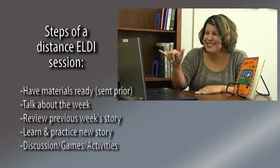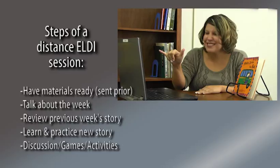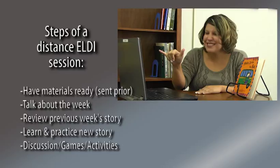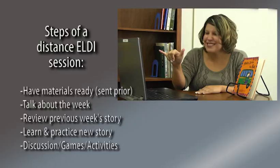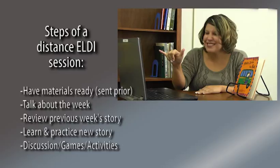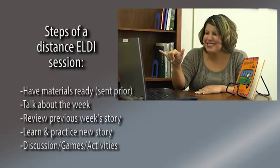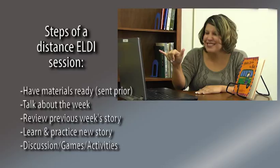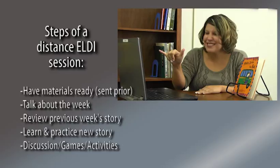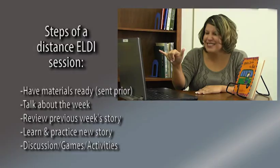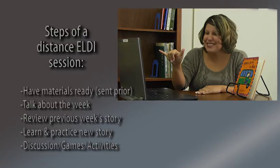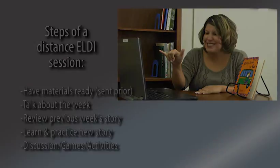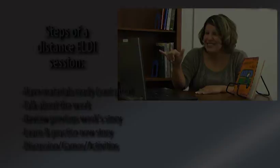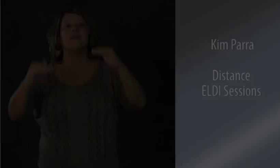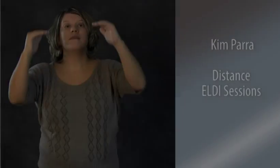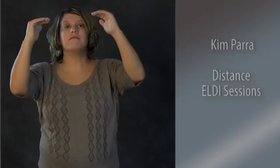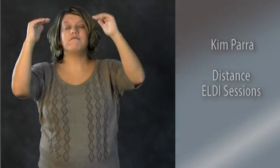Discussion/Games/Activities.